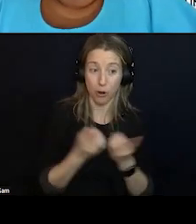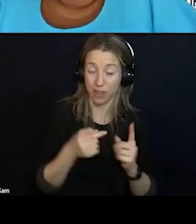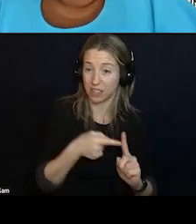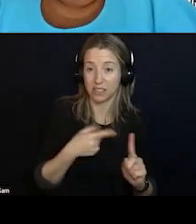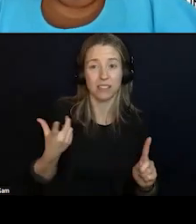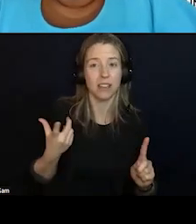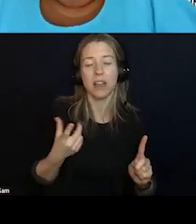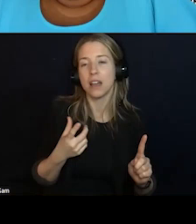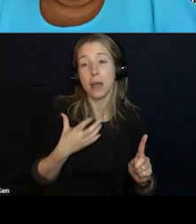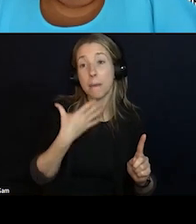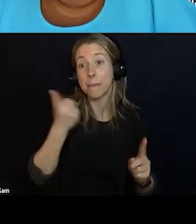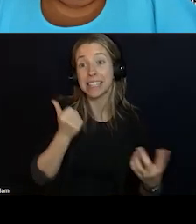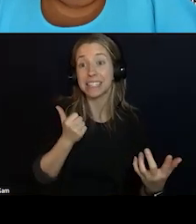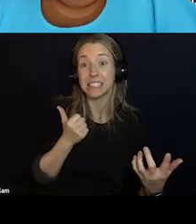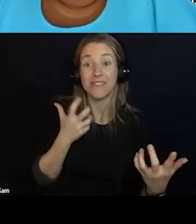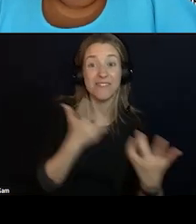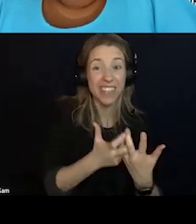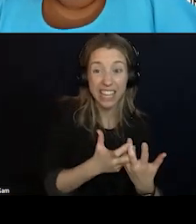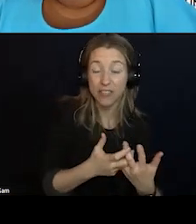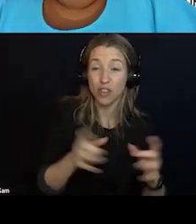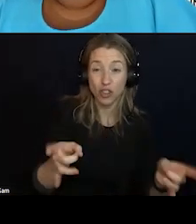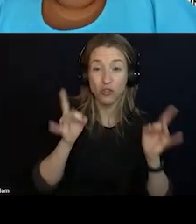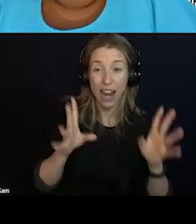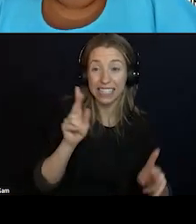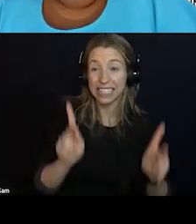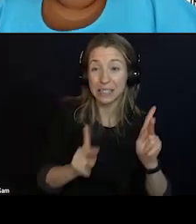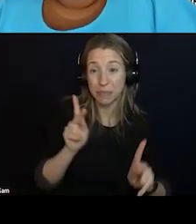THIS IS HER QUOTE. I WILL KEEP US MOVING. WE JUST HAVE SO MUCH